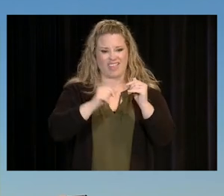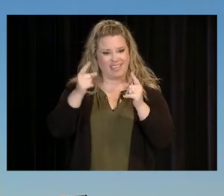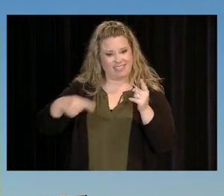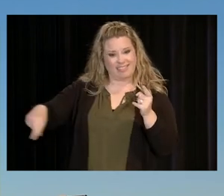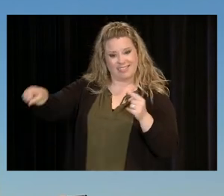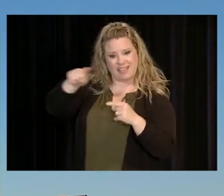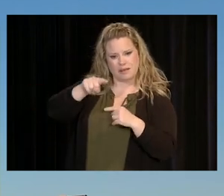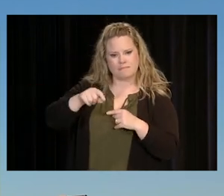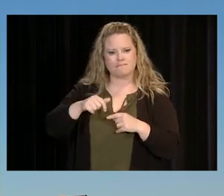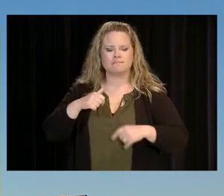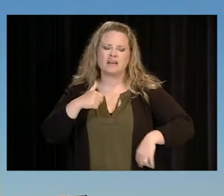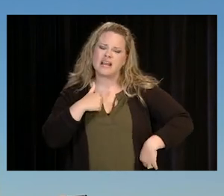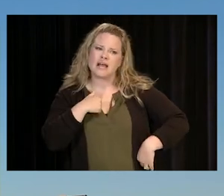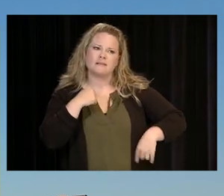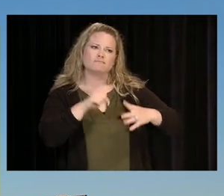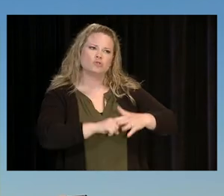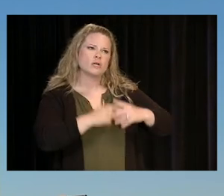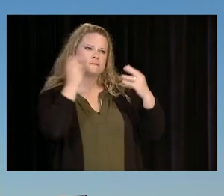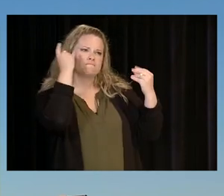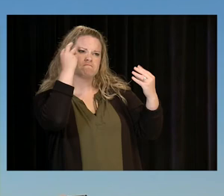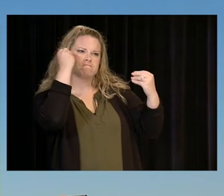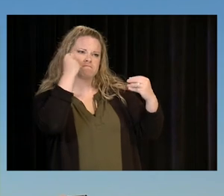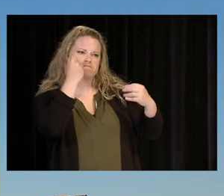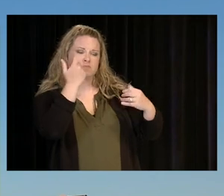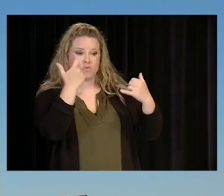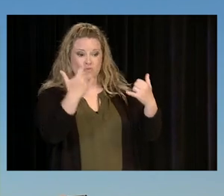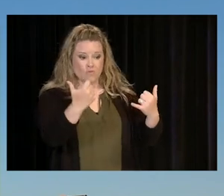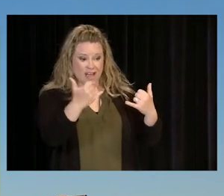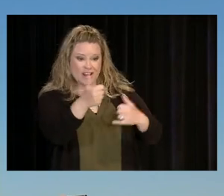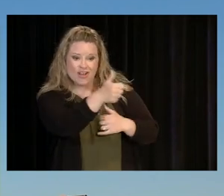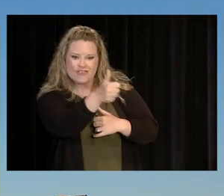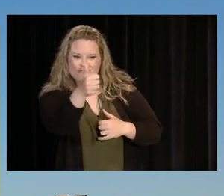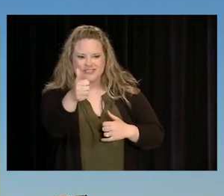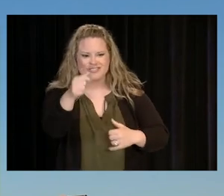WHICH GOT ME THINKING, RIGHT ABOUT NOW YOU SHOULD BE EXCITED